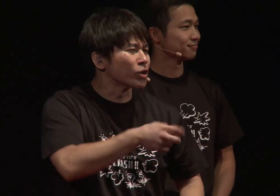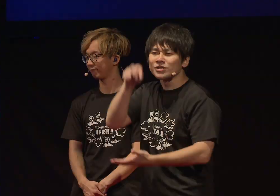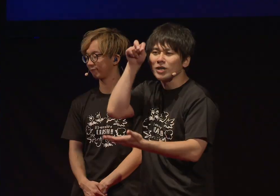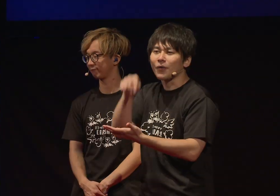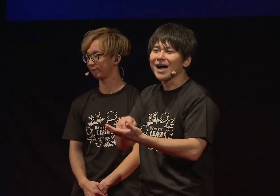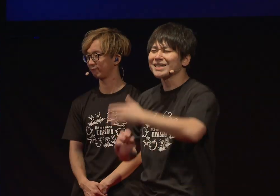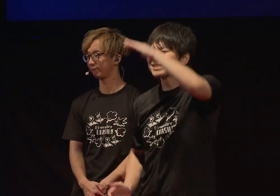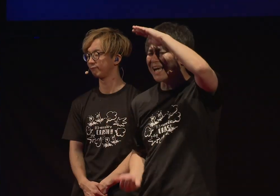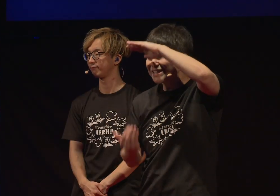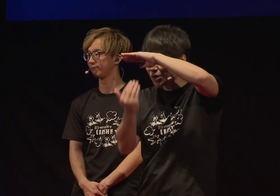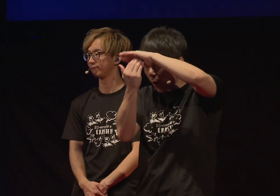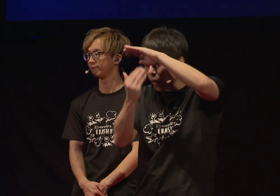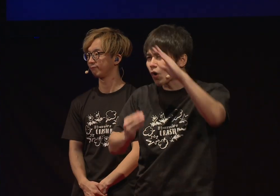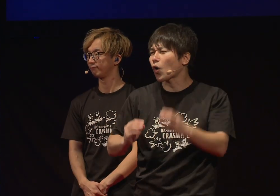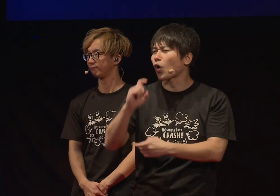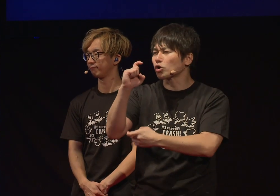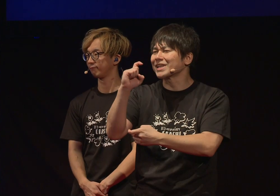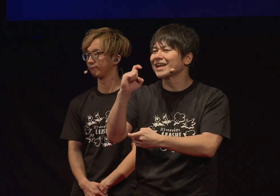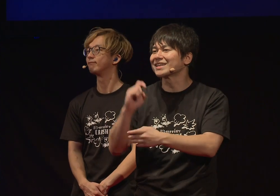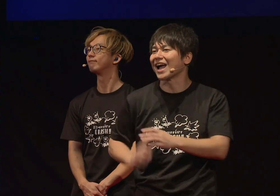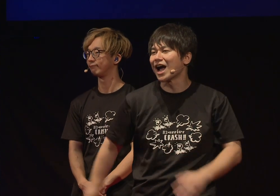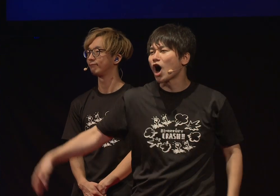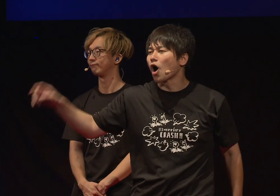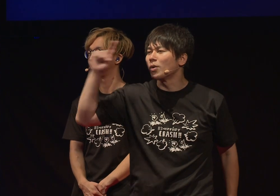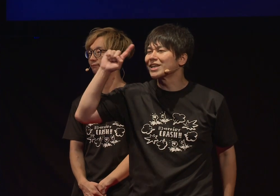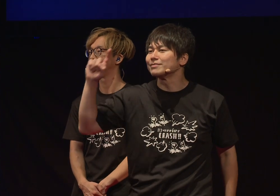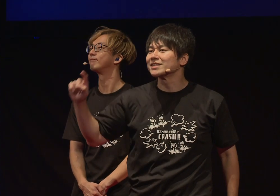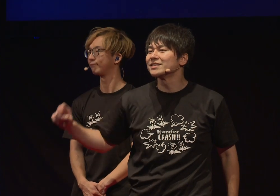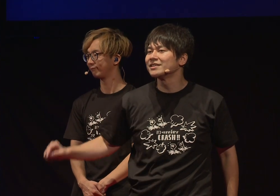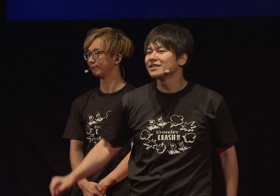For me, sign language is the best form of communication.